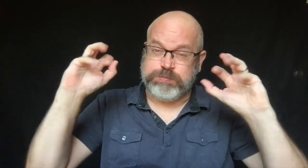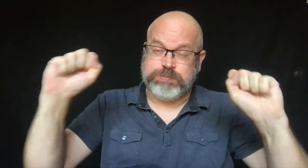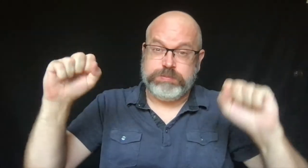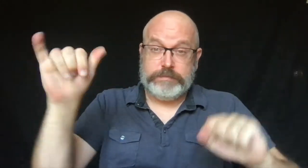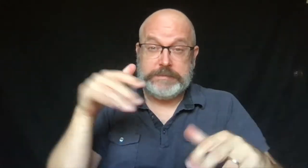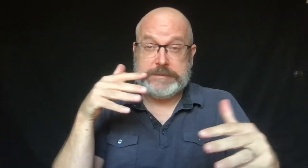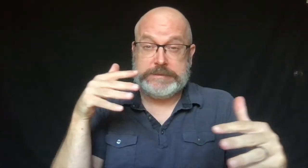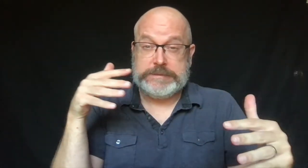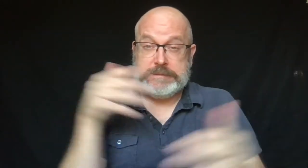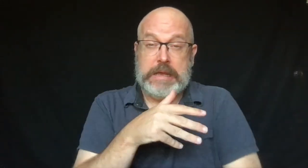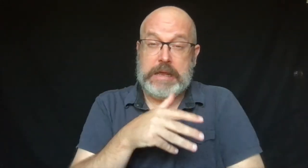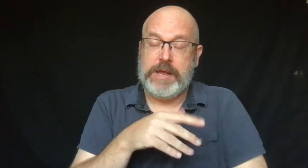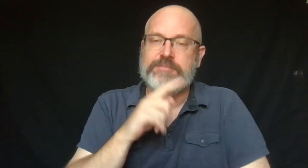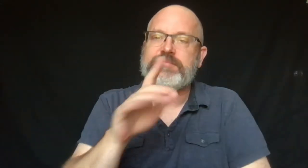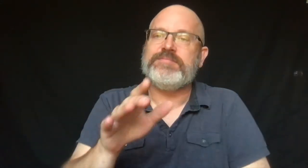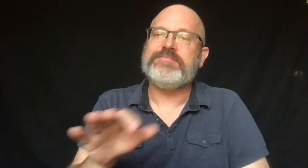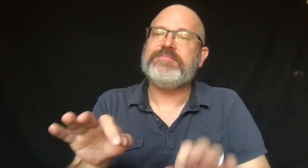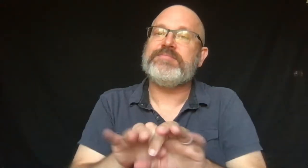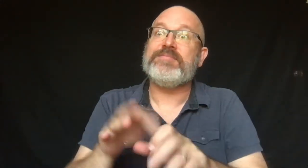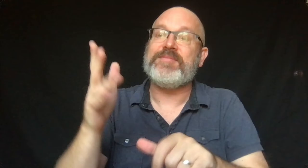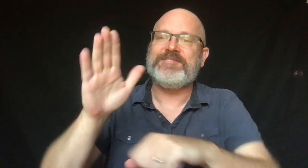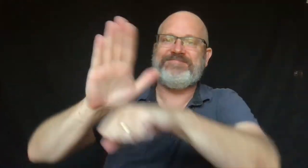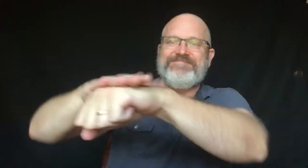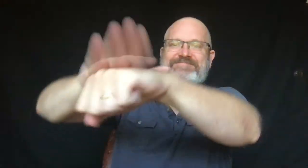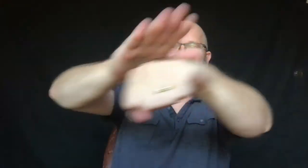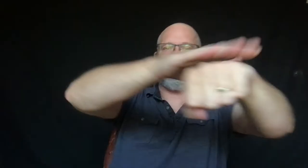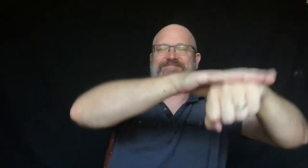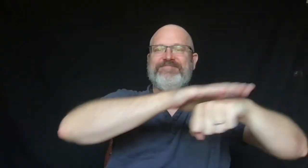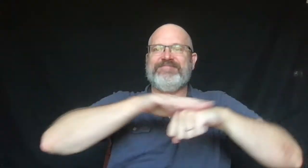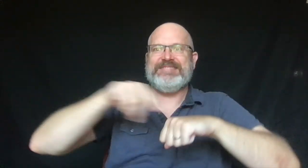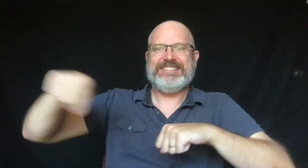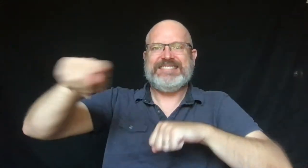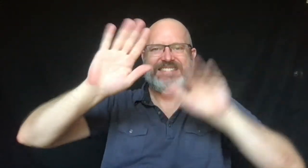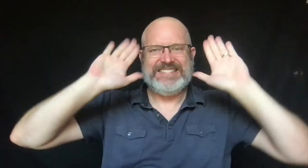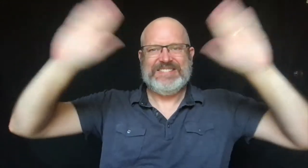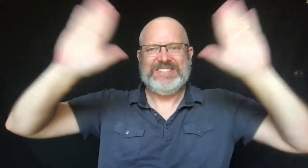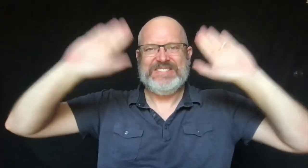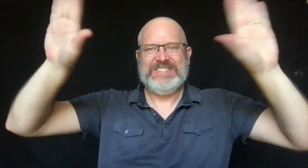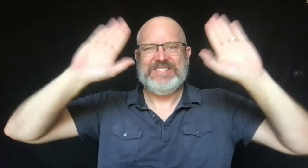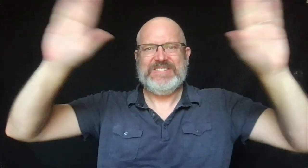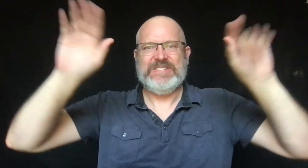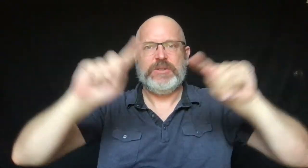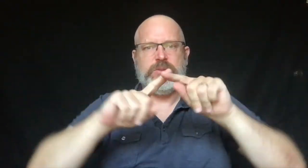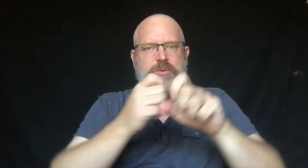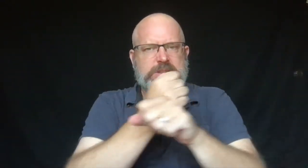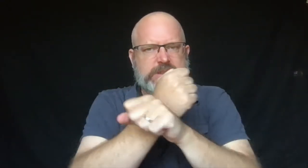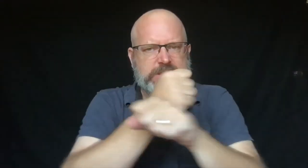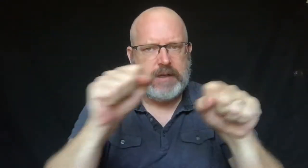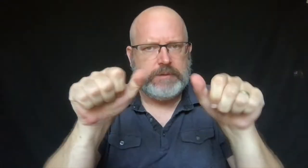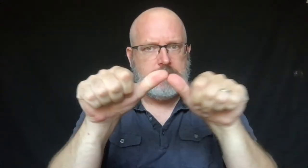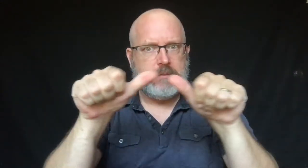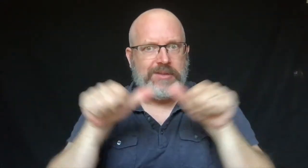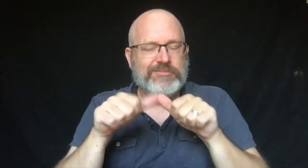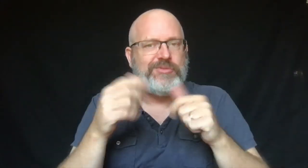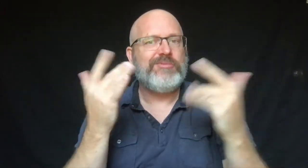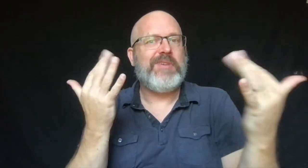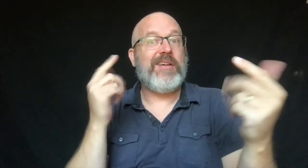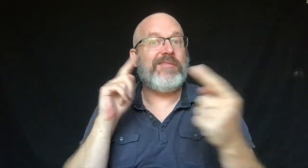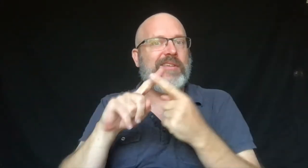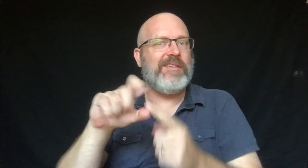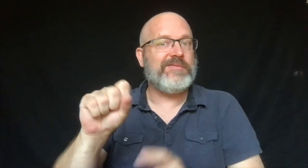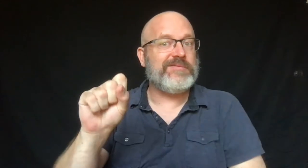It was loud, and it was scary, but they needed to send the warning to everyone.